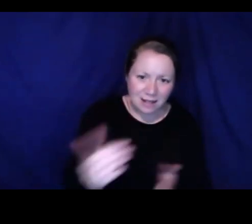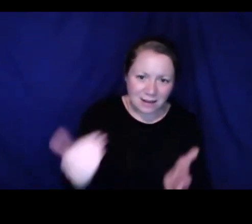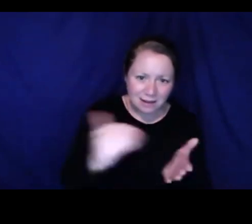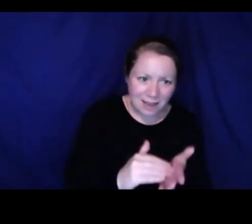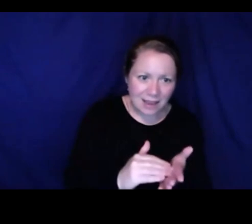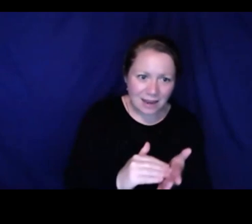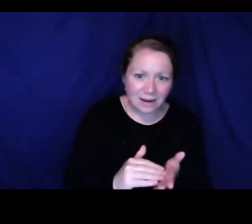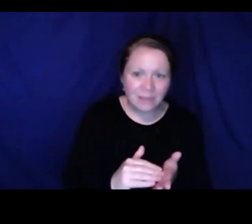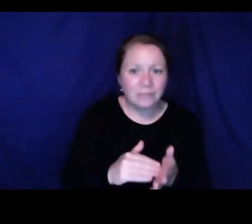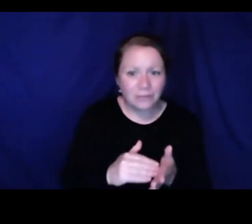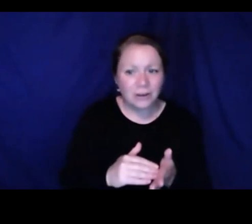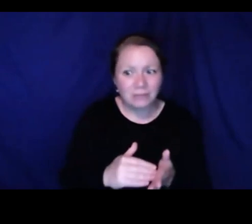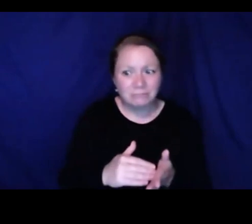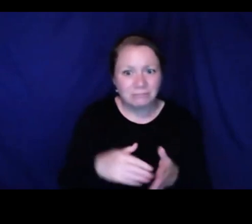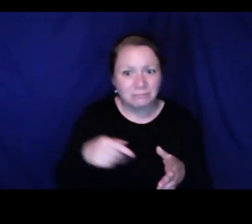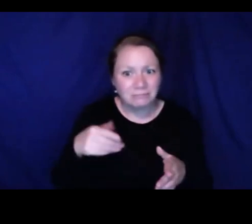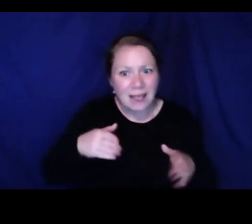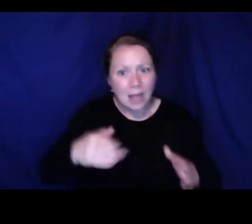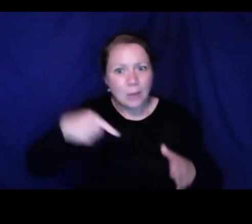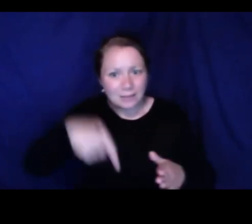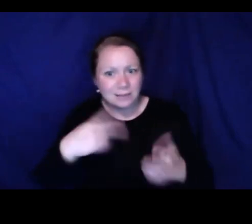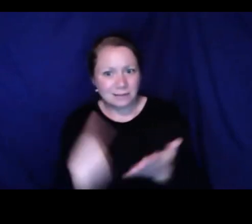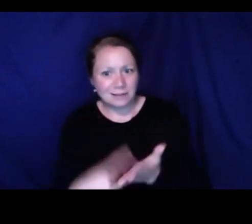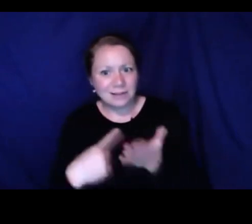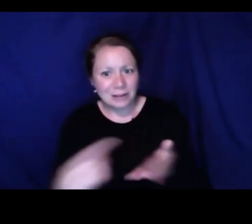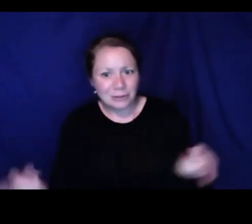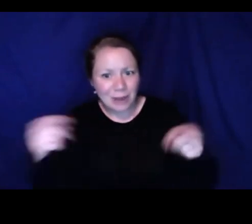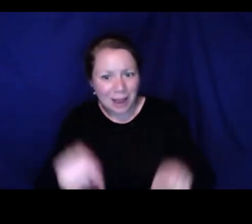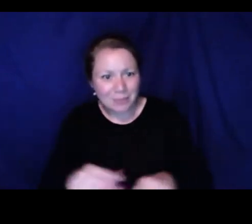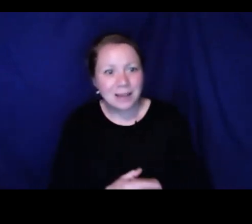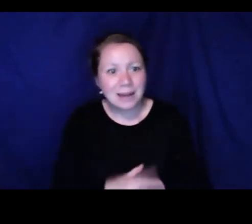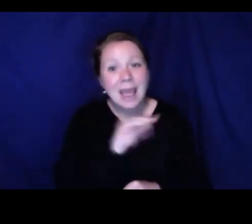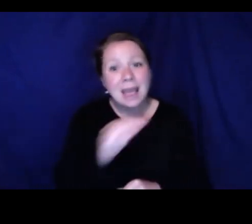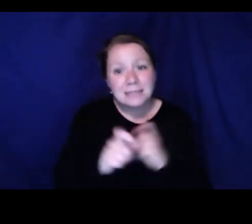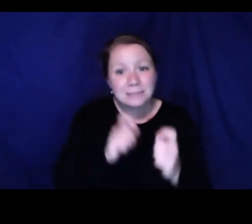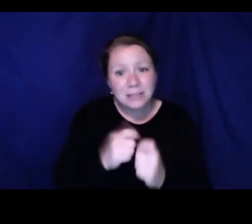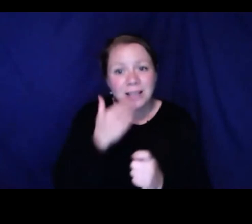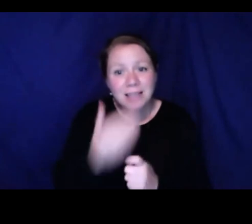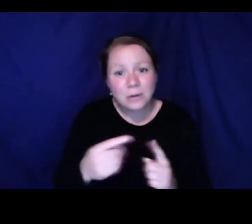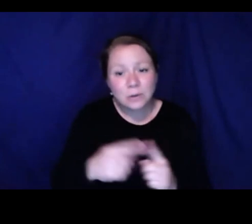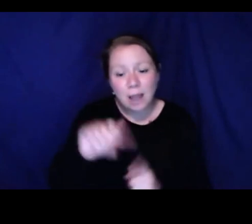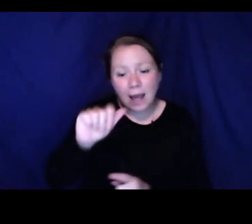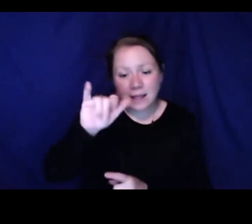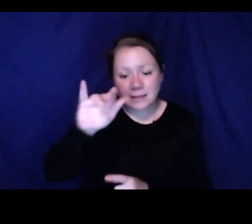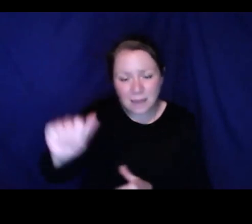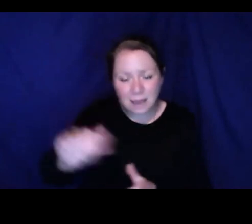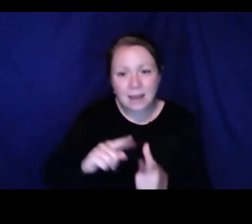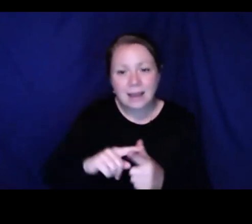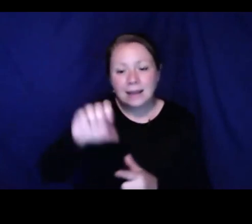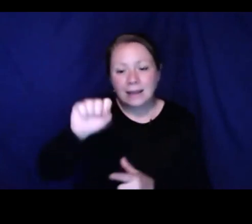like to use this opportunity to thank